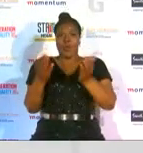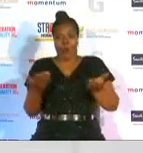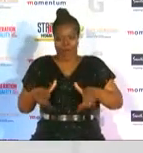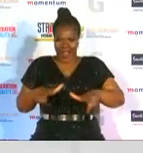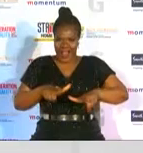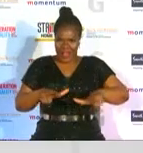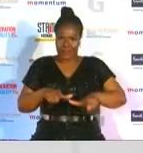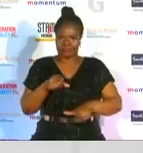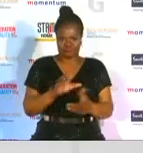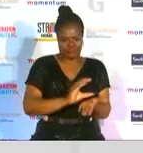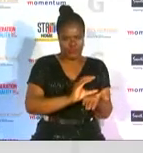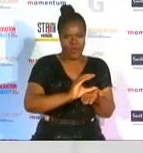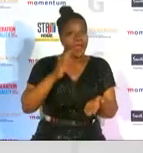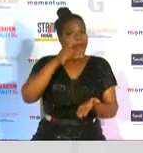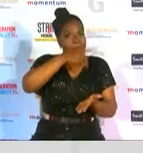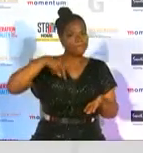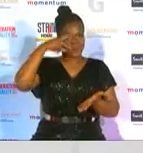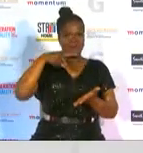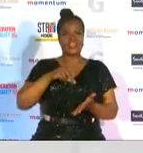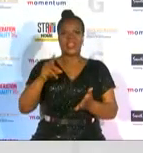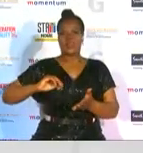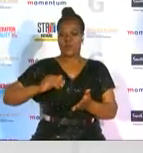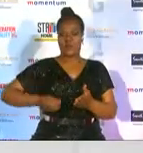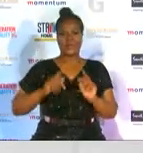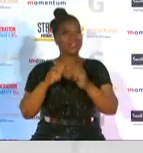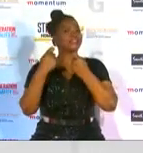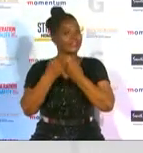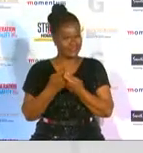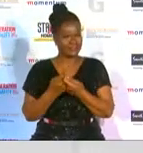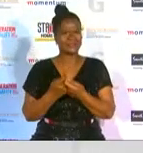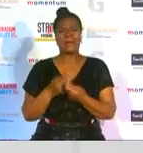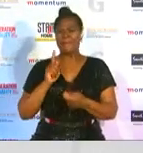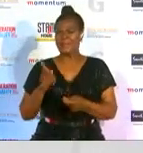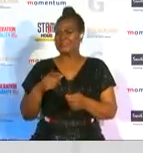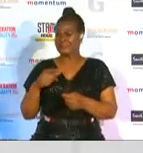sponsoring professional women and teams there is still long to go